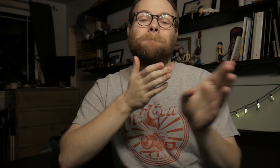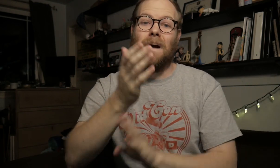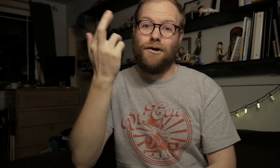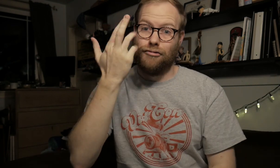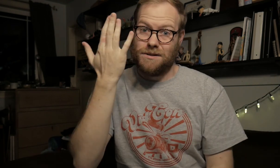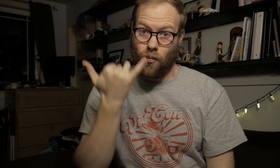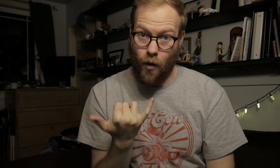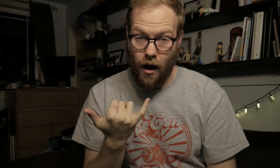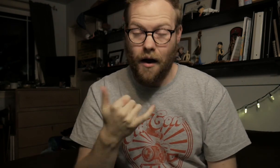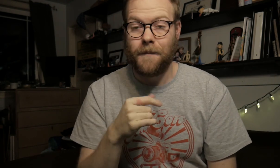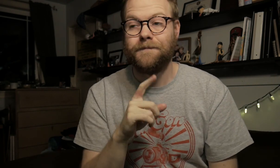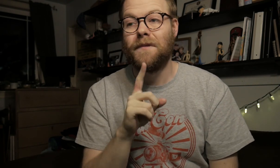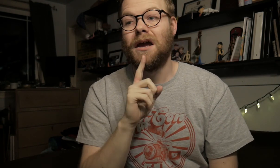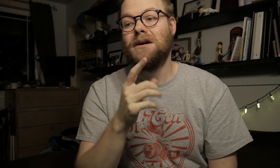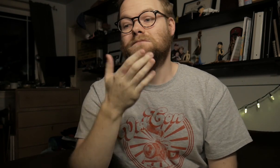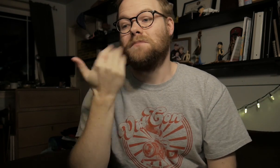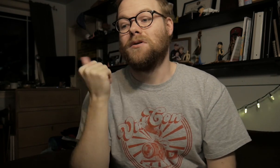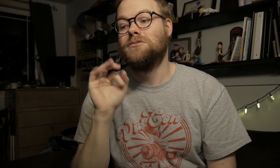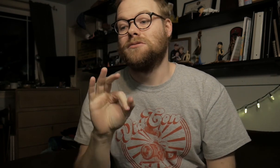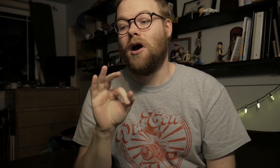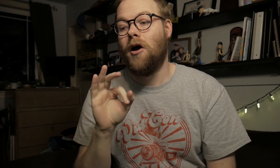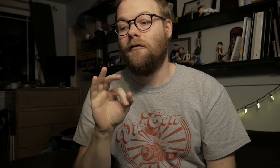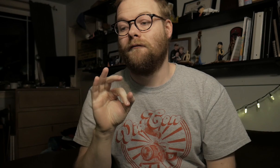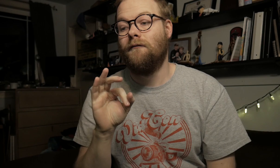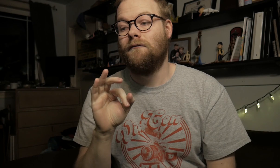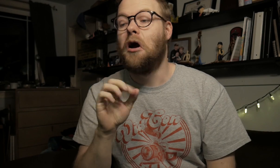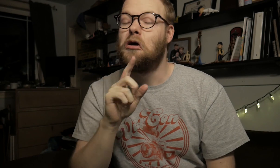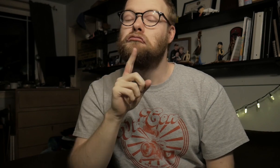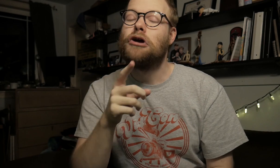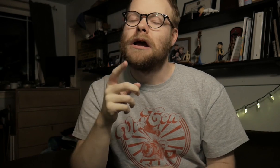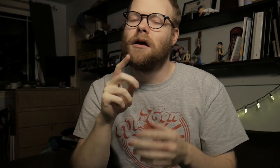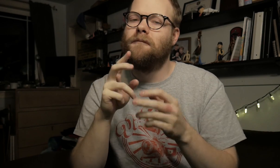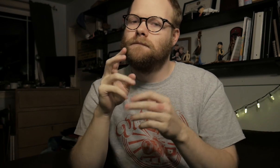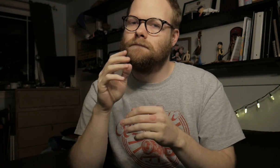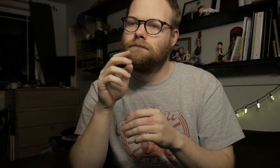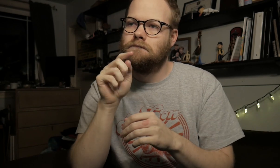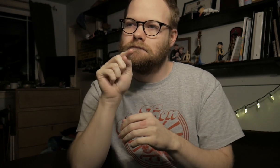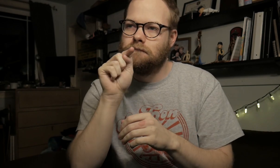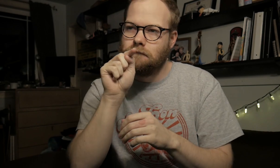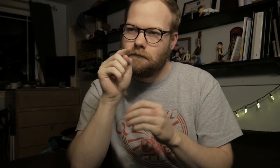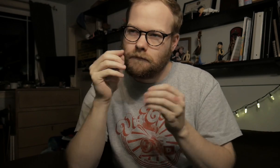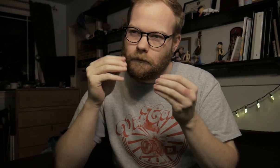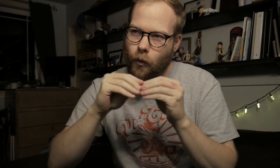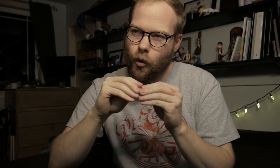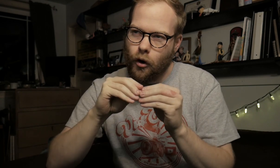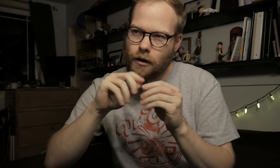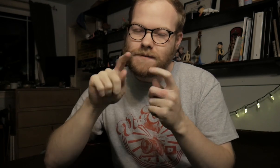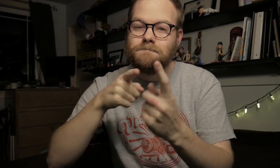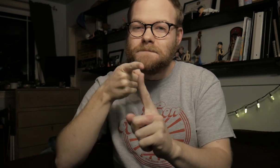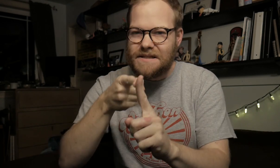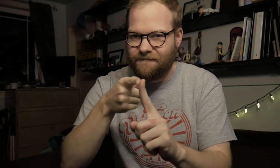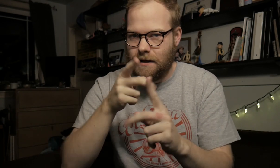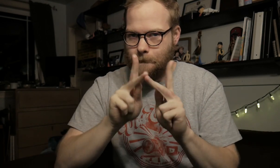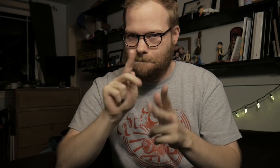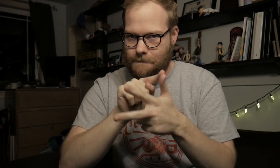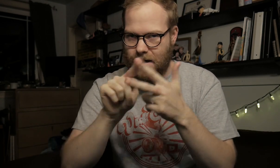The main reason why is because of-- really, more...specific people.